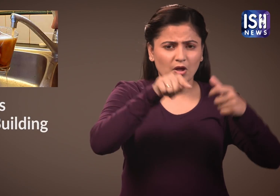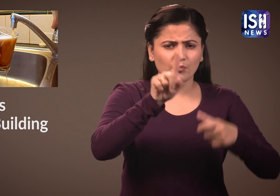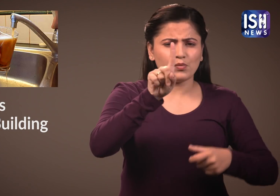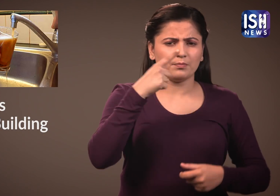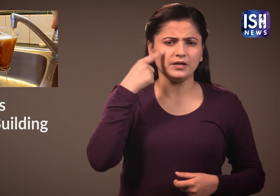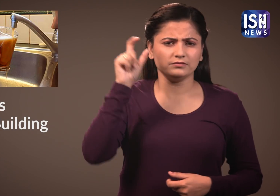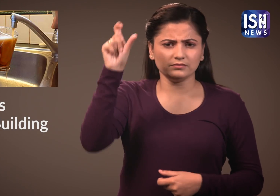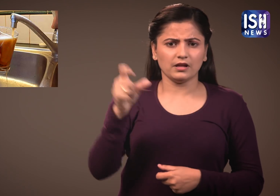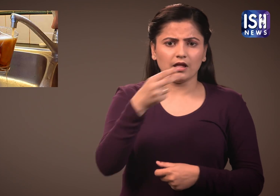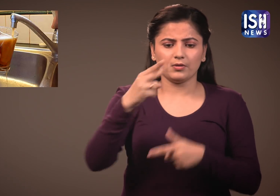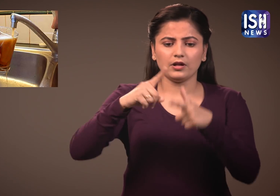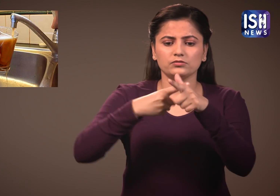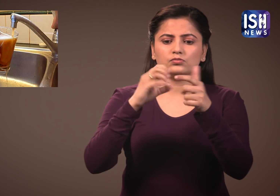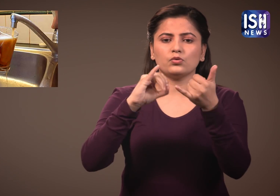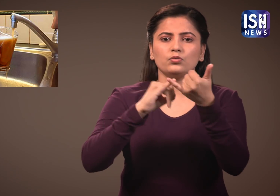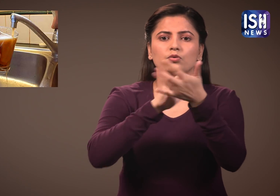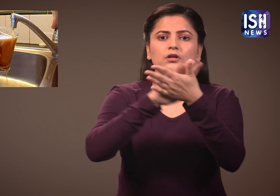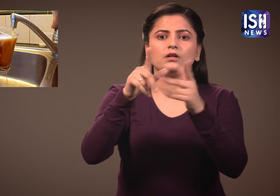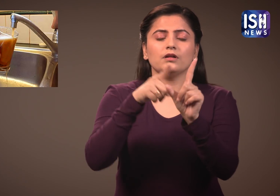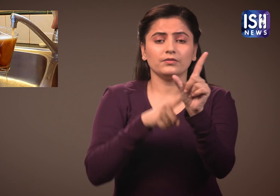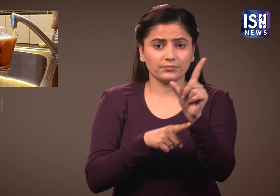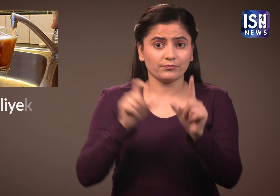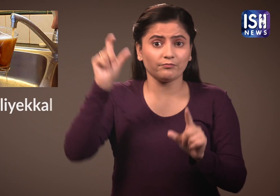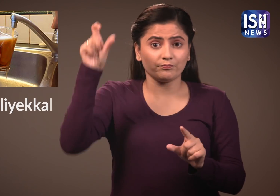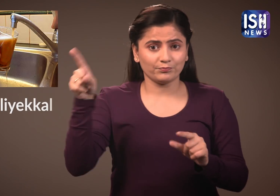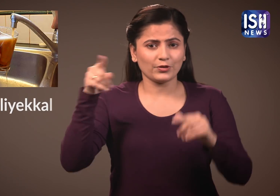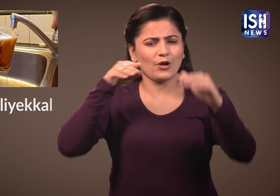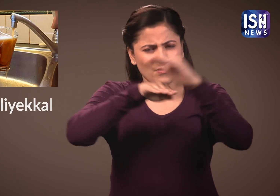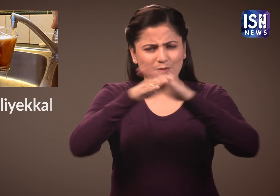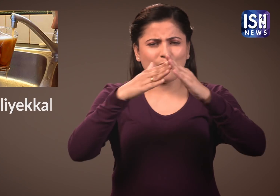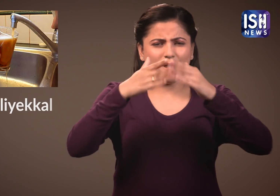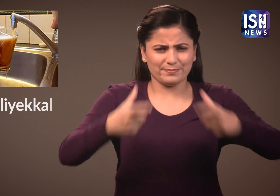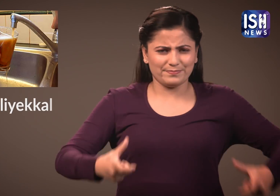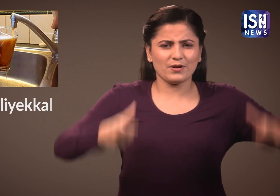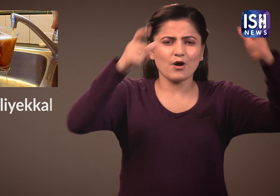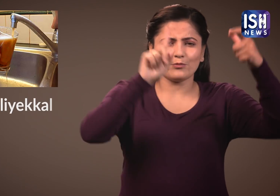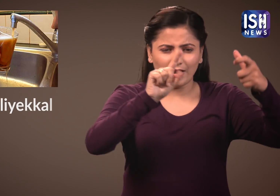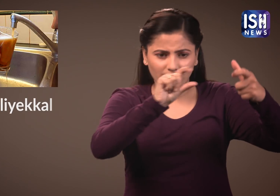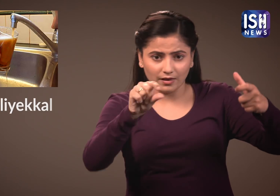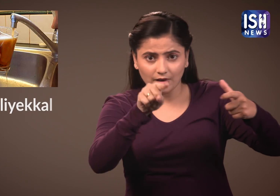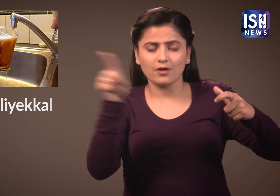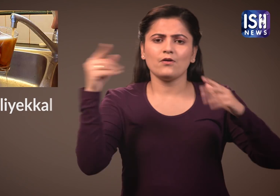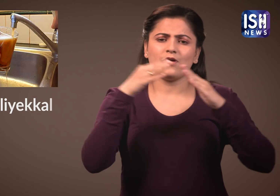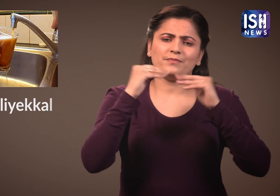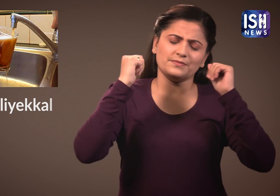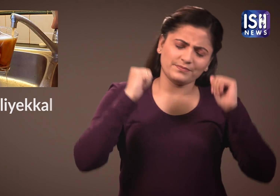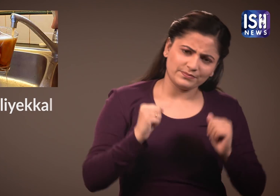Joshy Maliyekkal is a resident of the building.